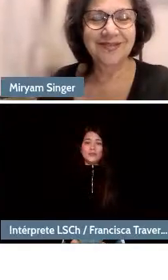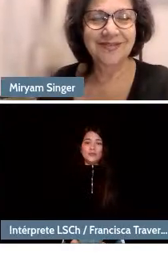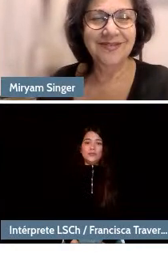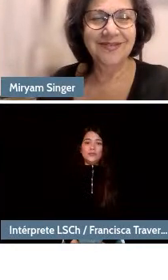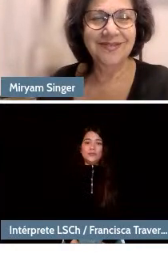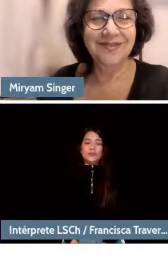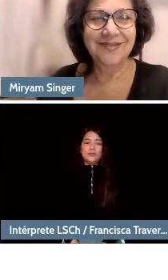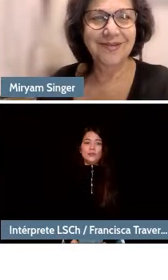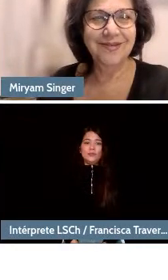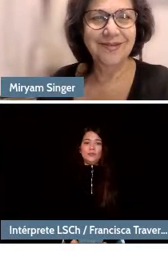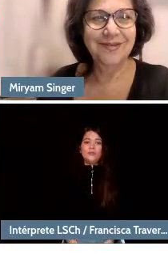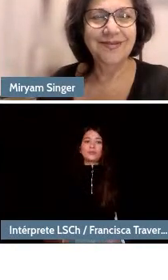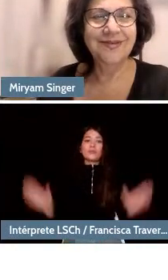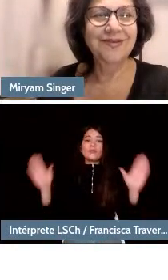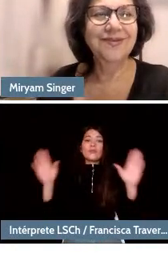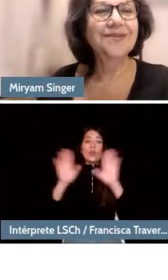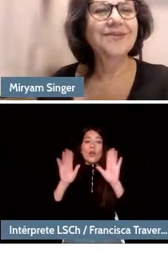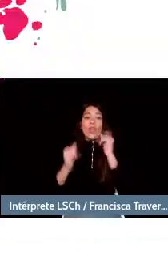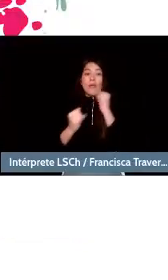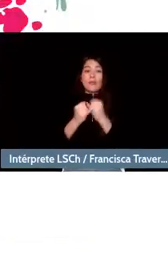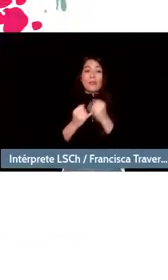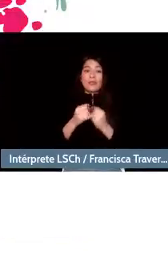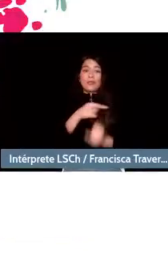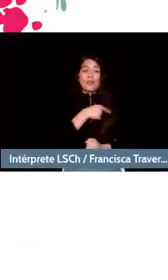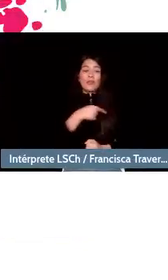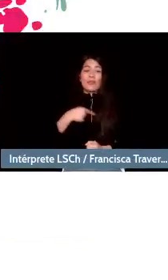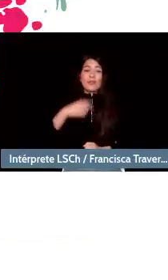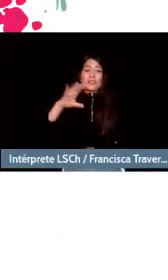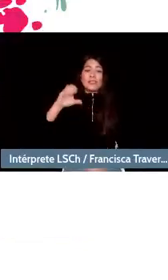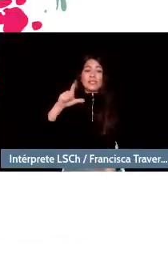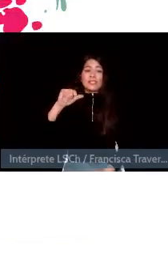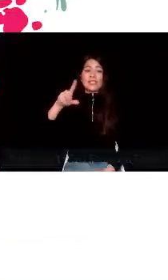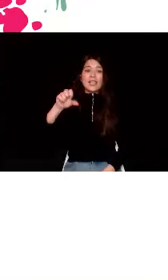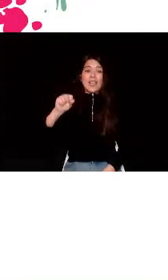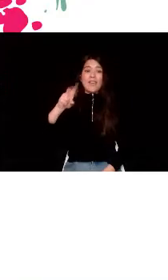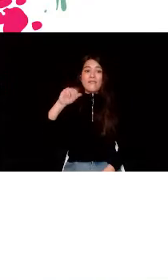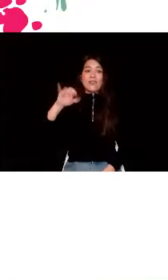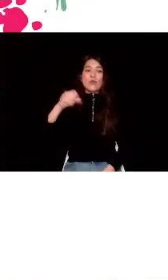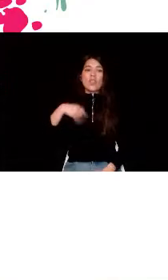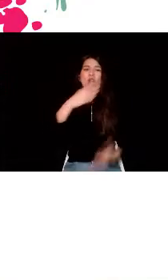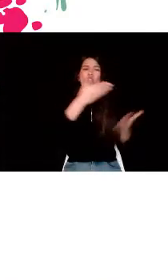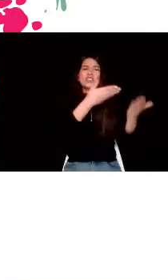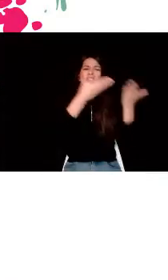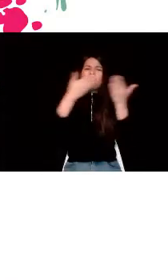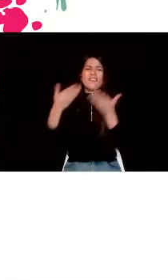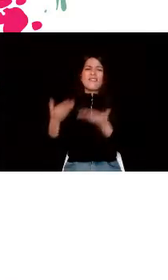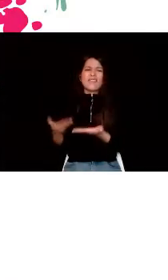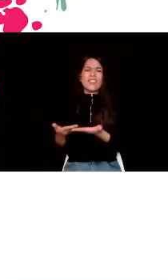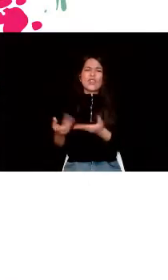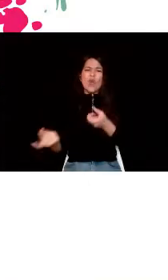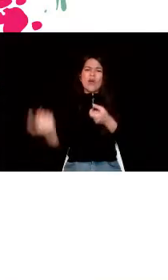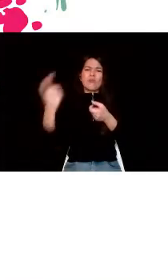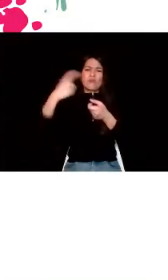Hello, friends. My name is Cecilia Vicuna and I'm inviting you to join Voluspa Jarpa and me